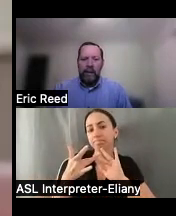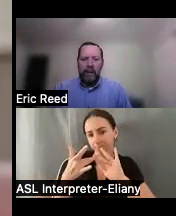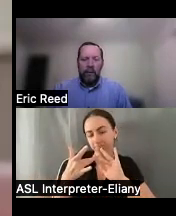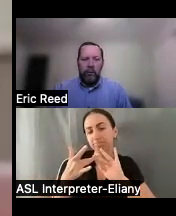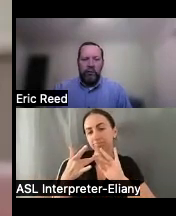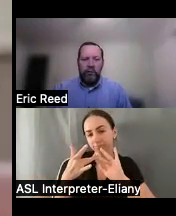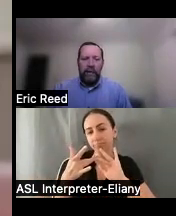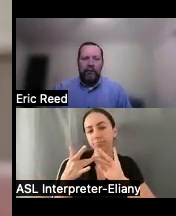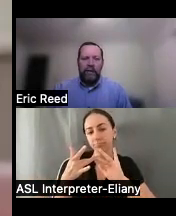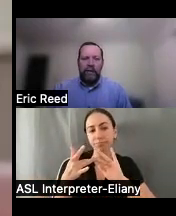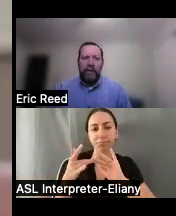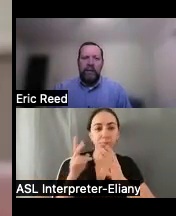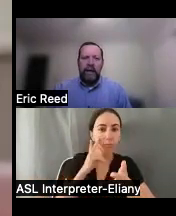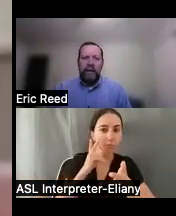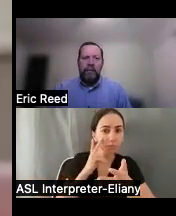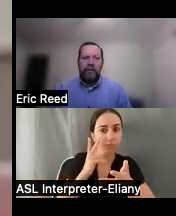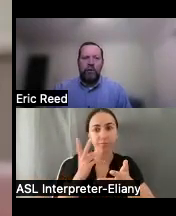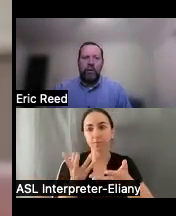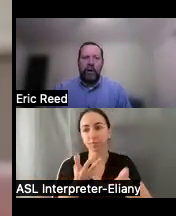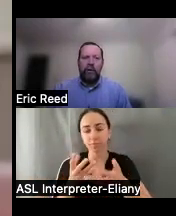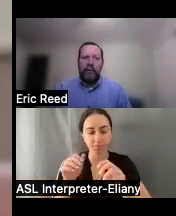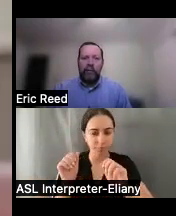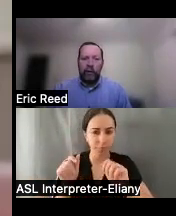um and we will see if it's something that um that you would qualify for